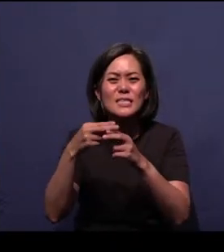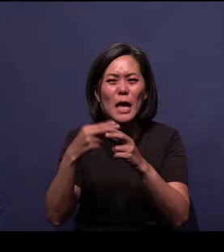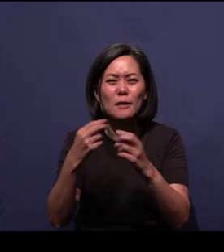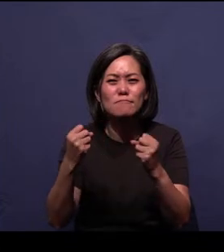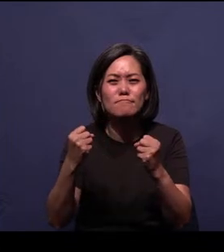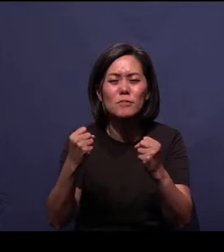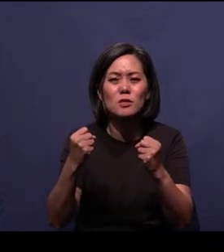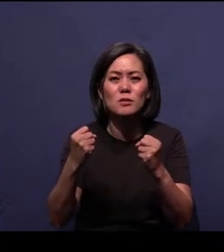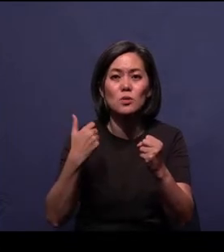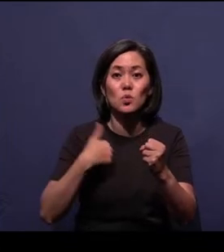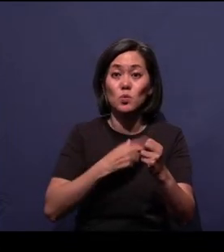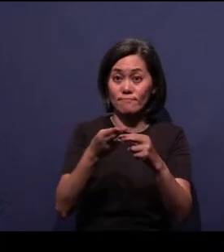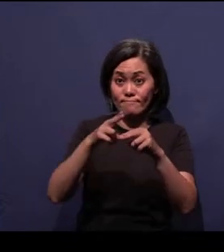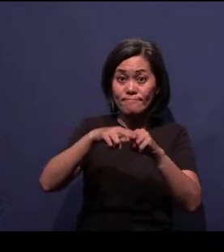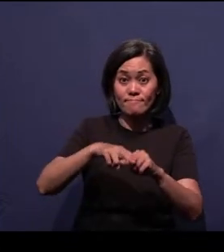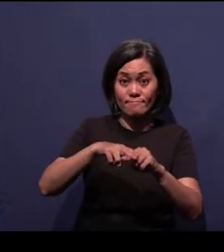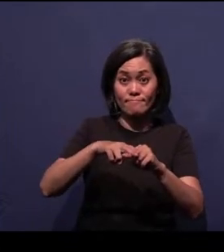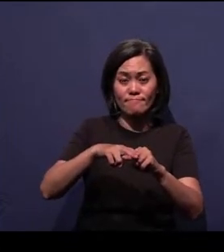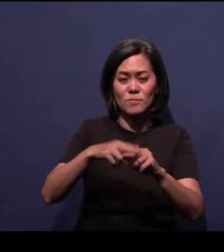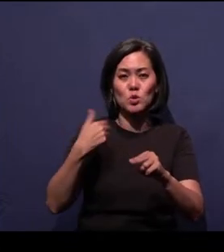Can we just take a seat as we prepare for communion?